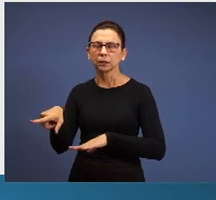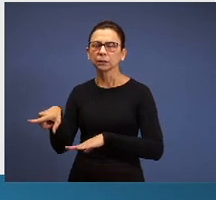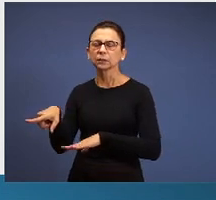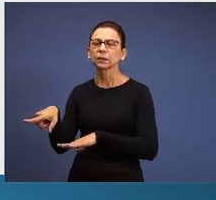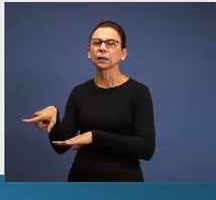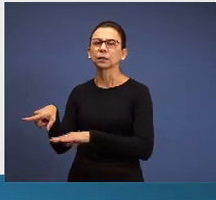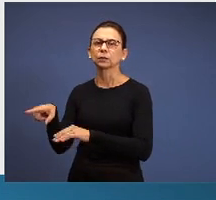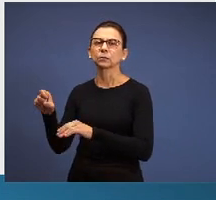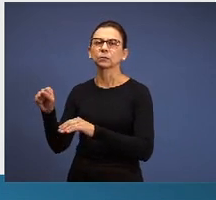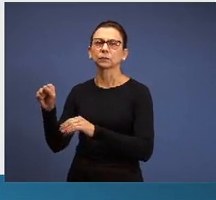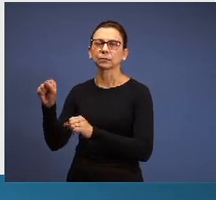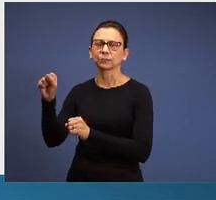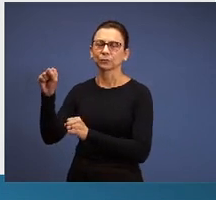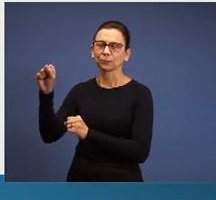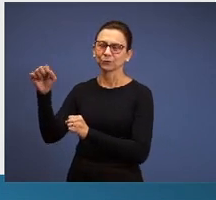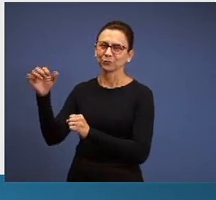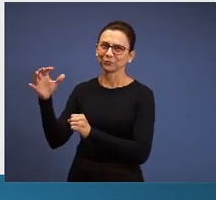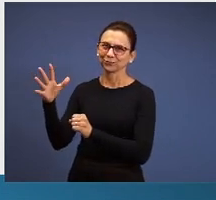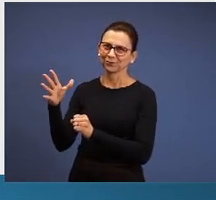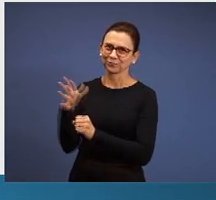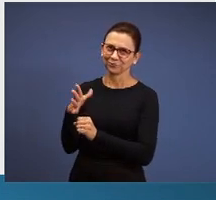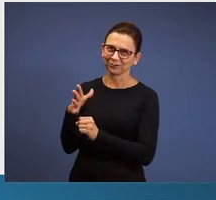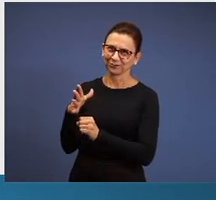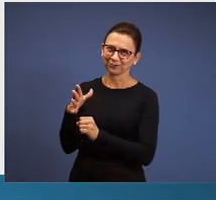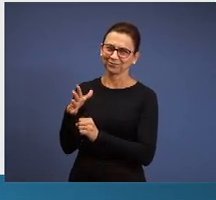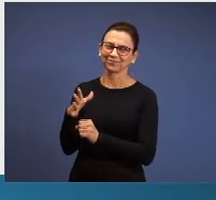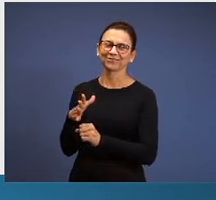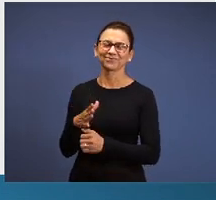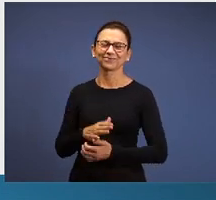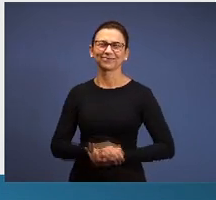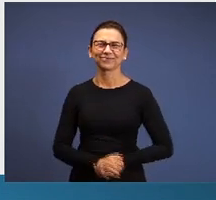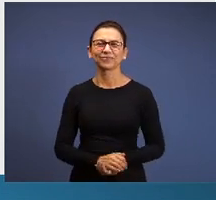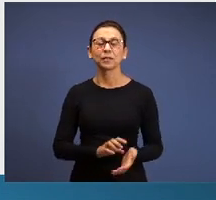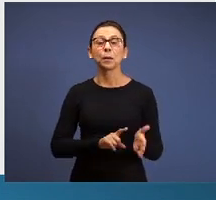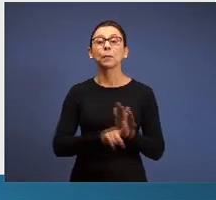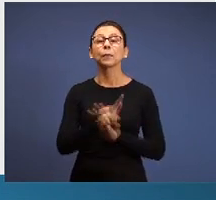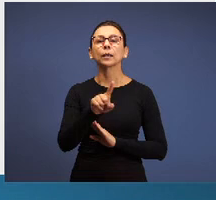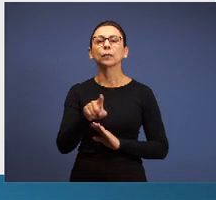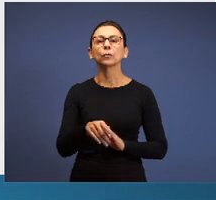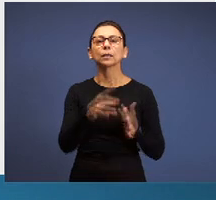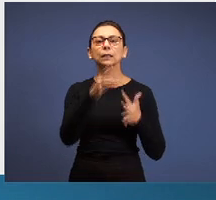Sardis. To this question, do you have any detail, Pastor Gedelti? - One detail just to make it easier: